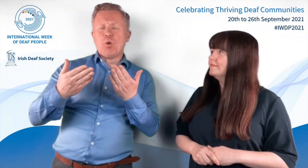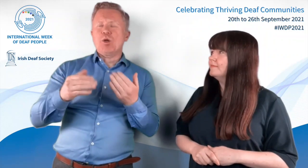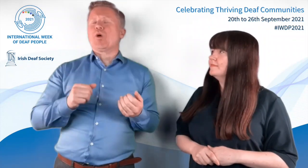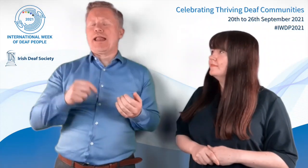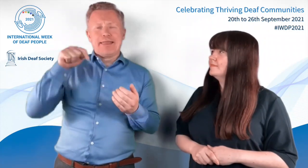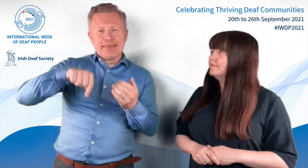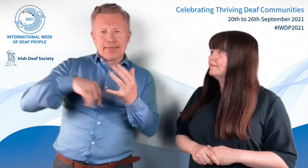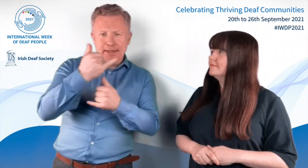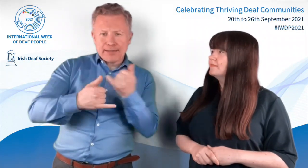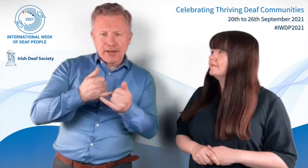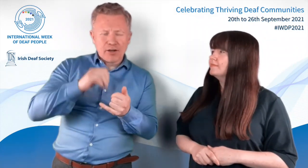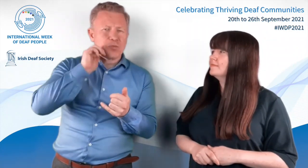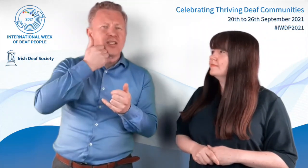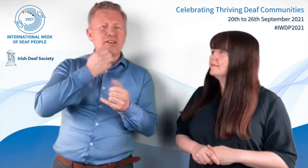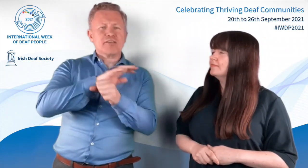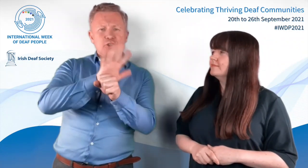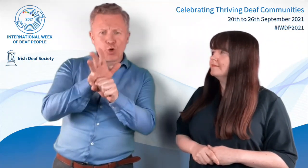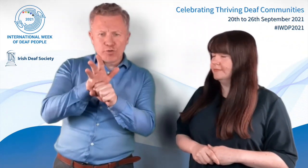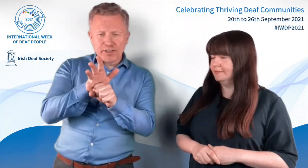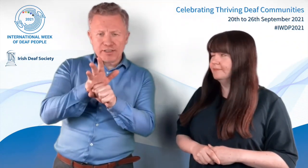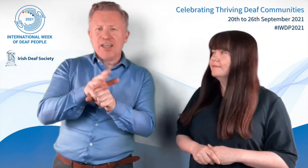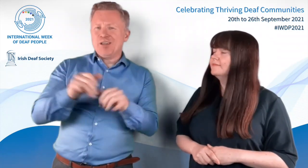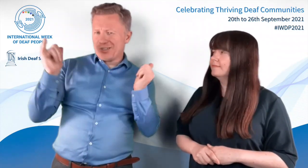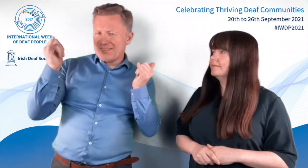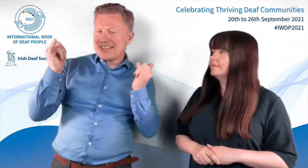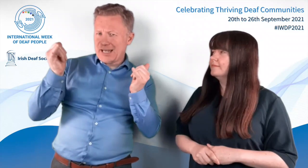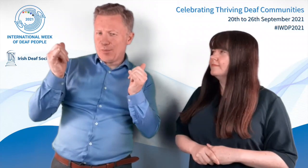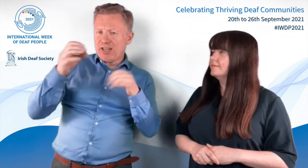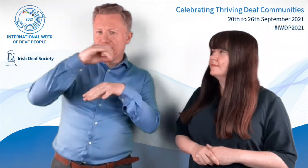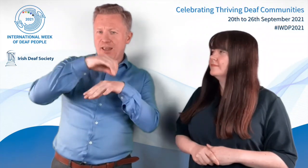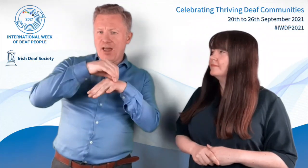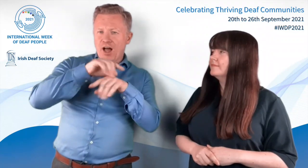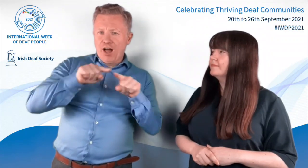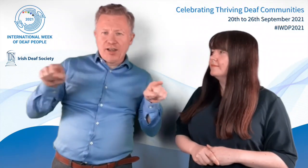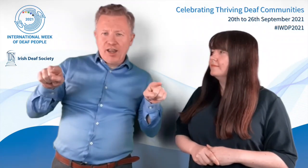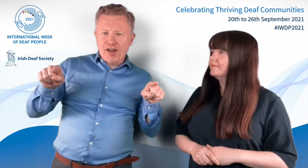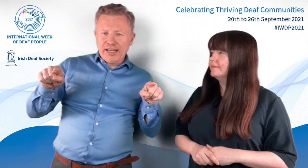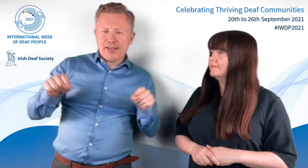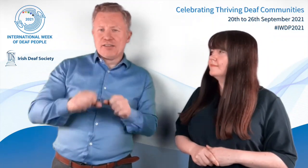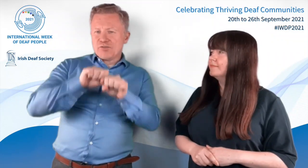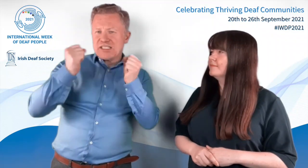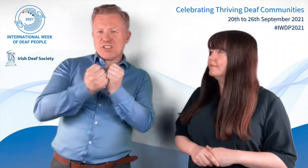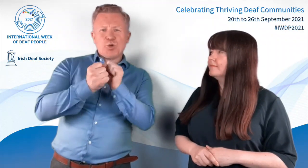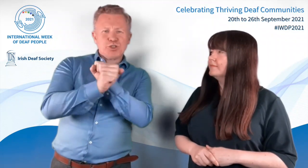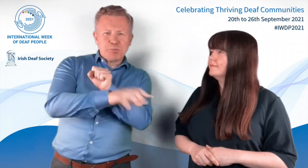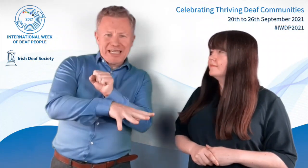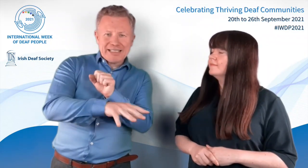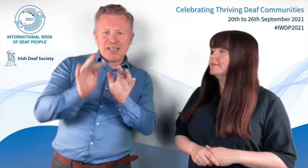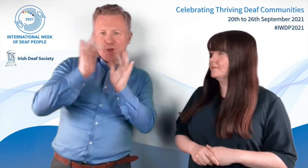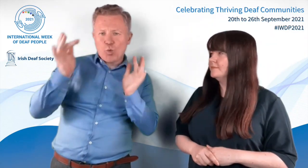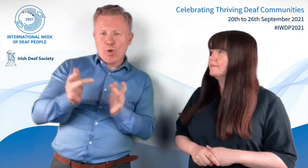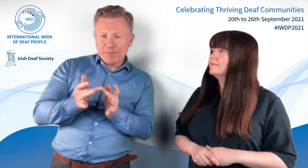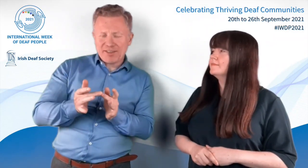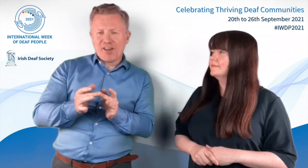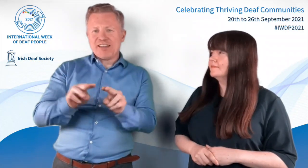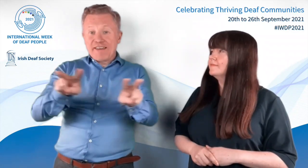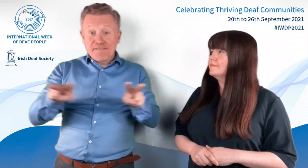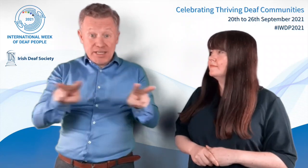This year because of coronavirus, we're celebrating it online - via social media, websites